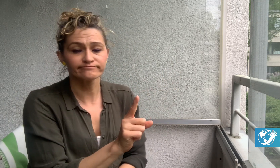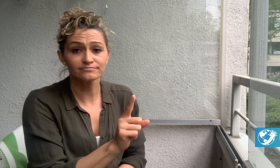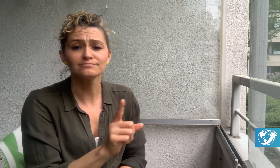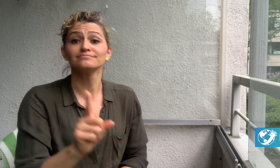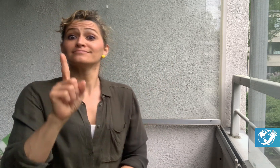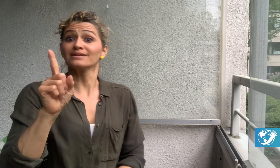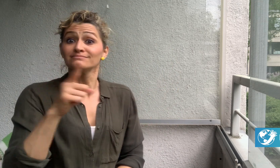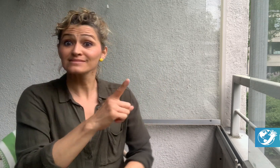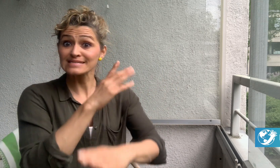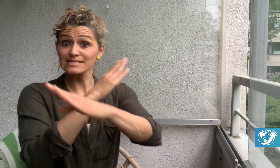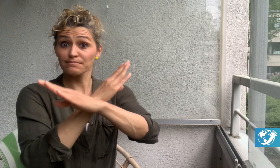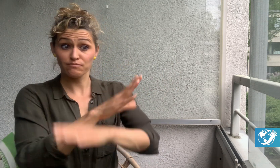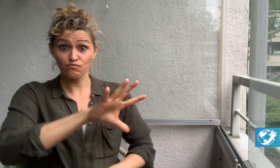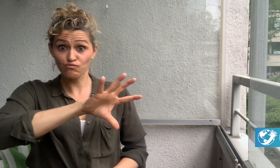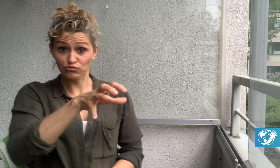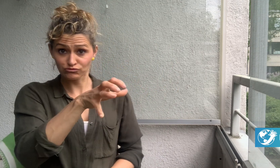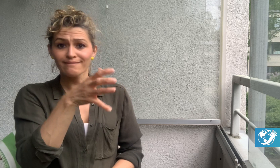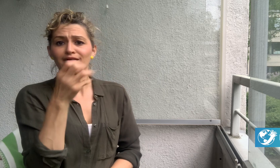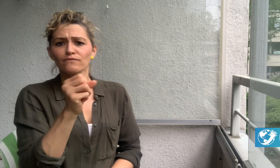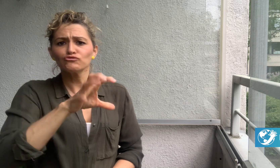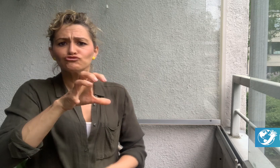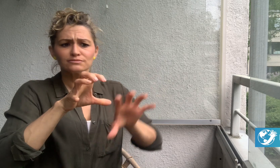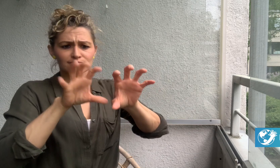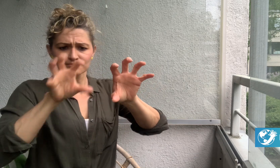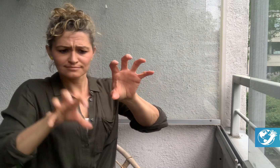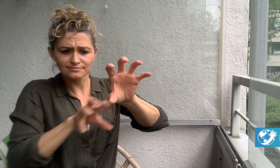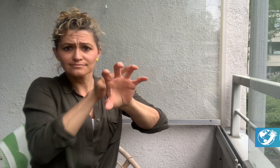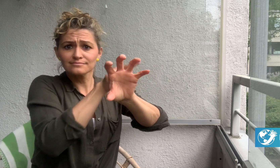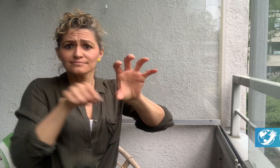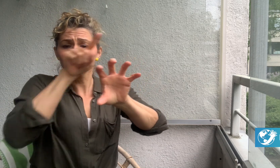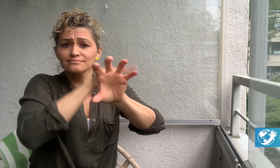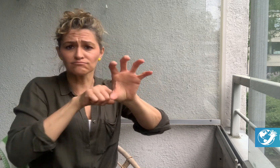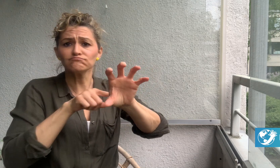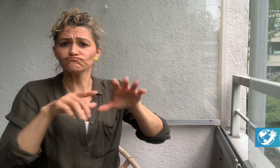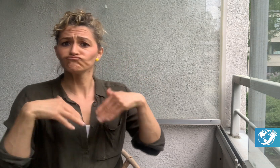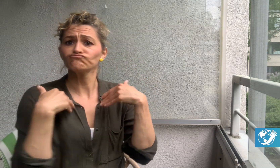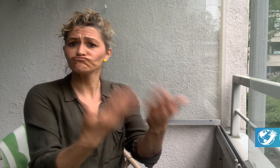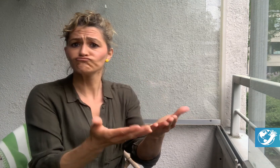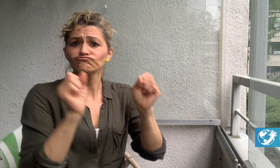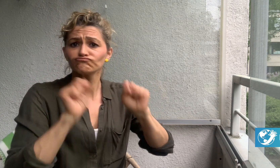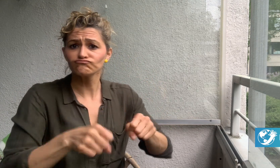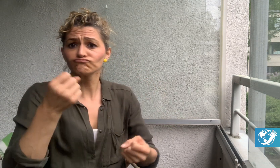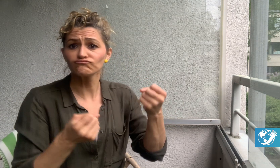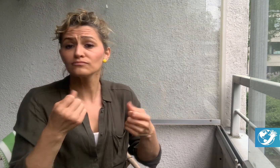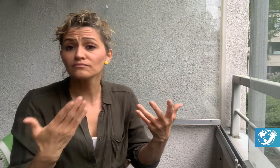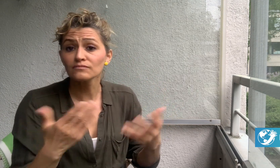do not allow Deaf people to drive. Deaf people in Zambia’s